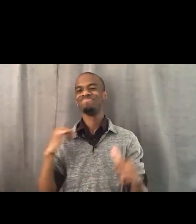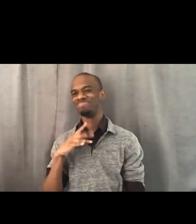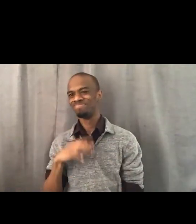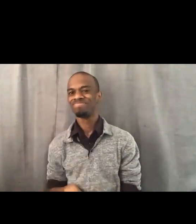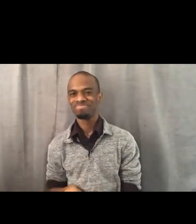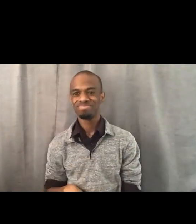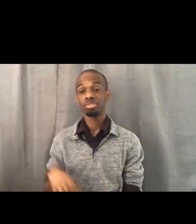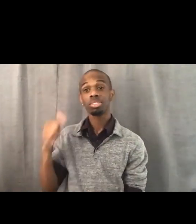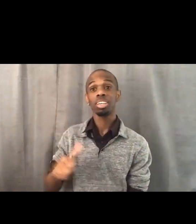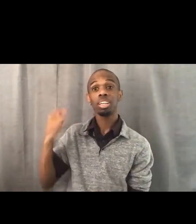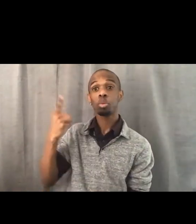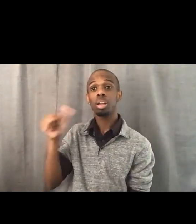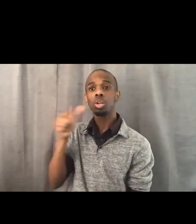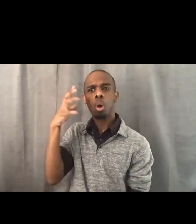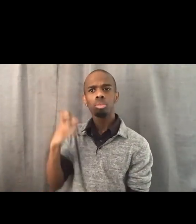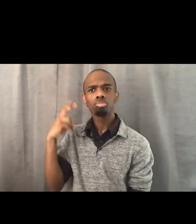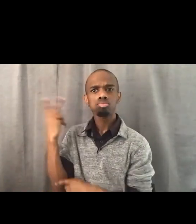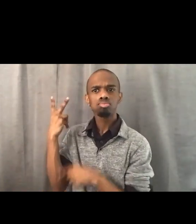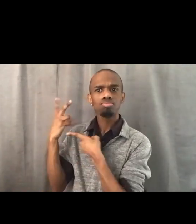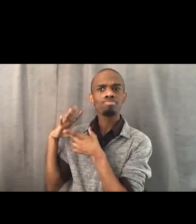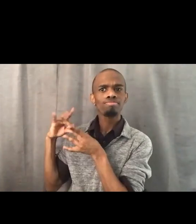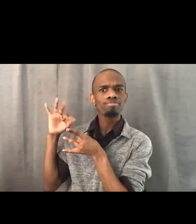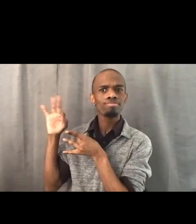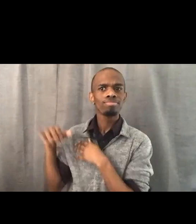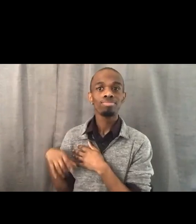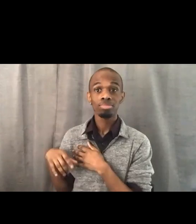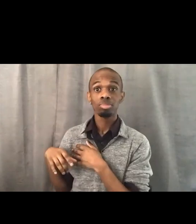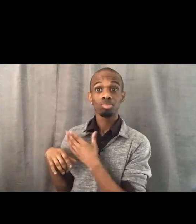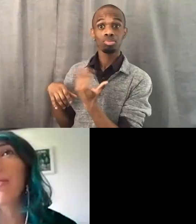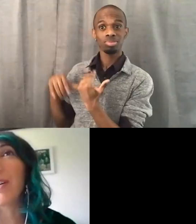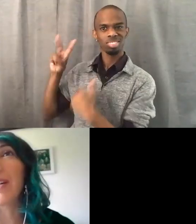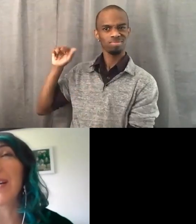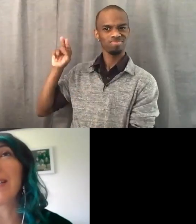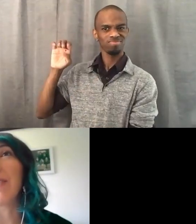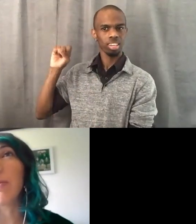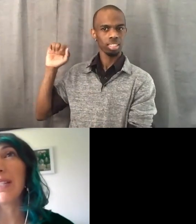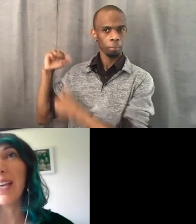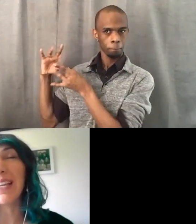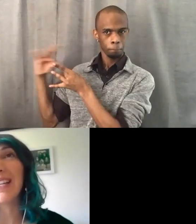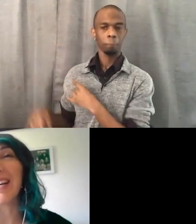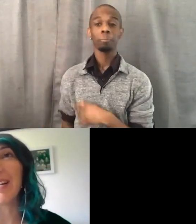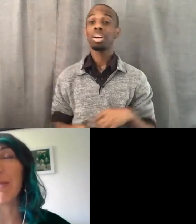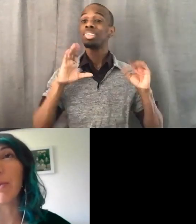[Vanessa] Can I quickly share something? Yes, please. So I work for on the development side